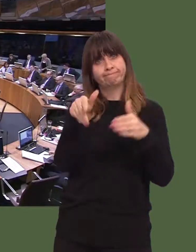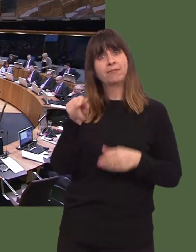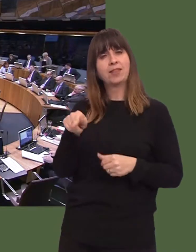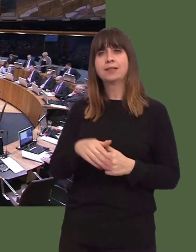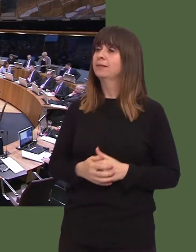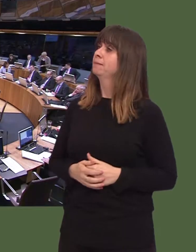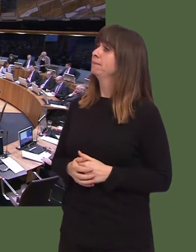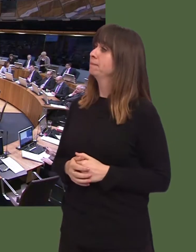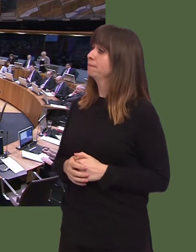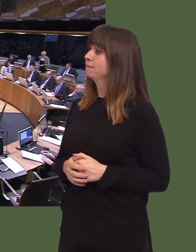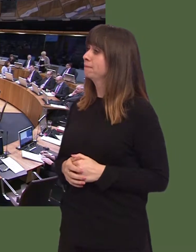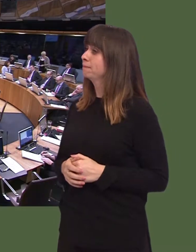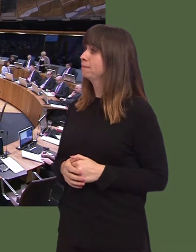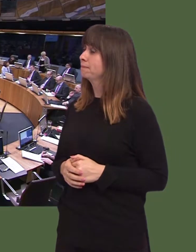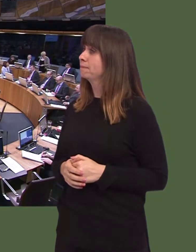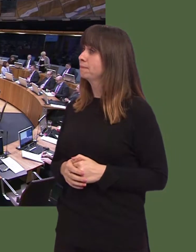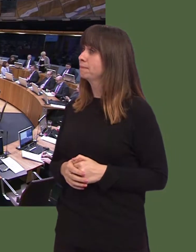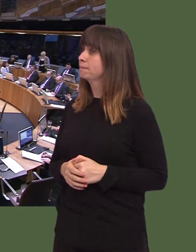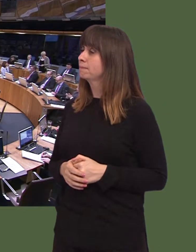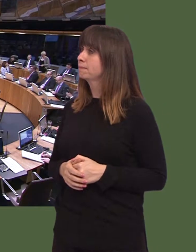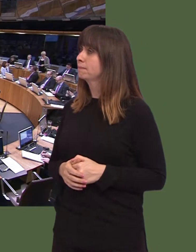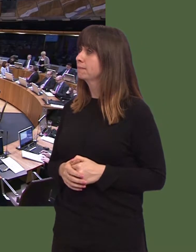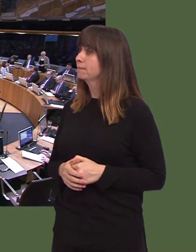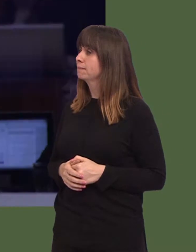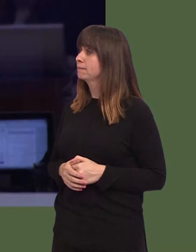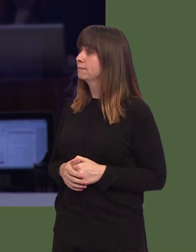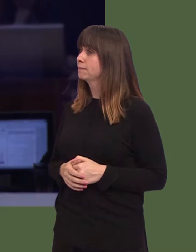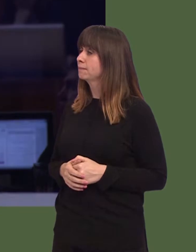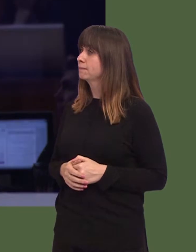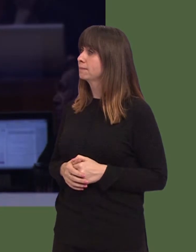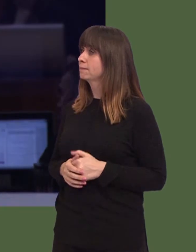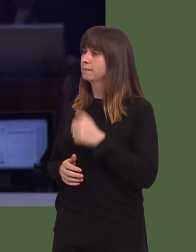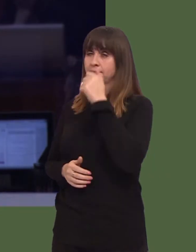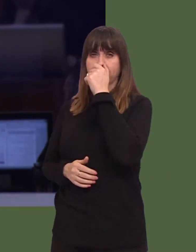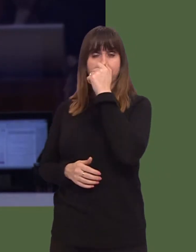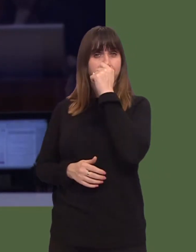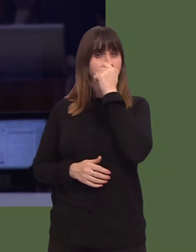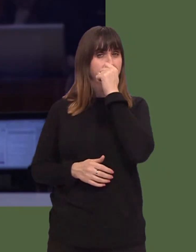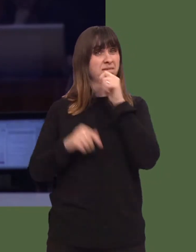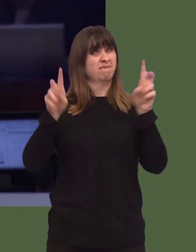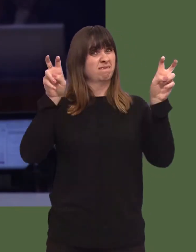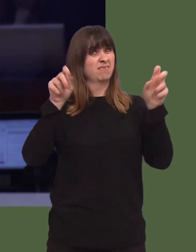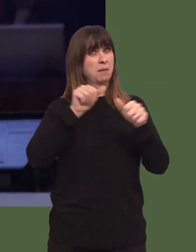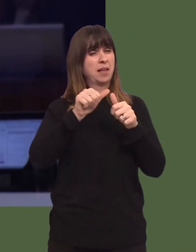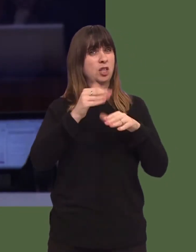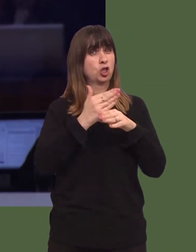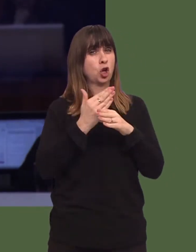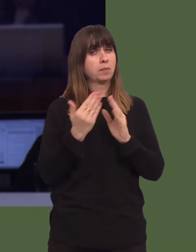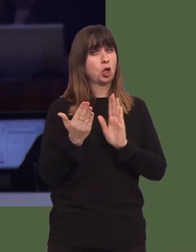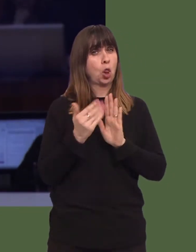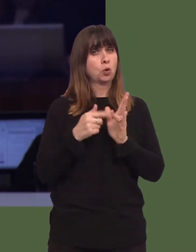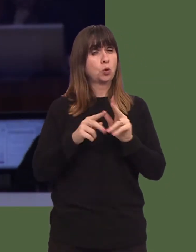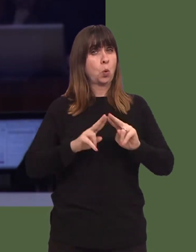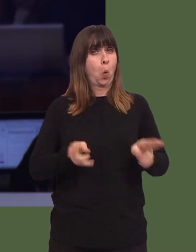Sian Gwenllian: Better jobs, closer to homeófor my constituents, what this means is creating